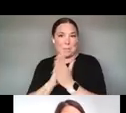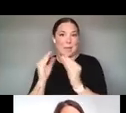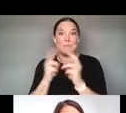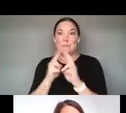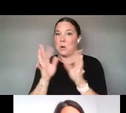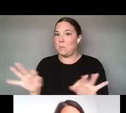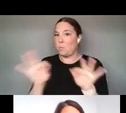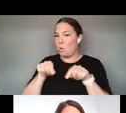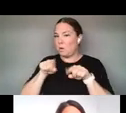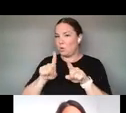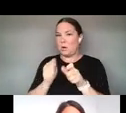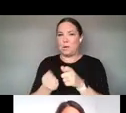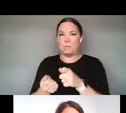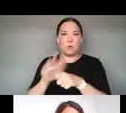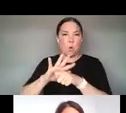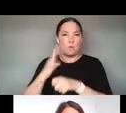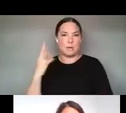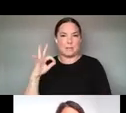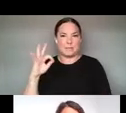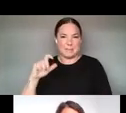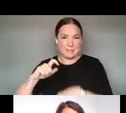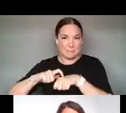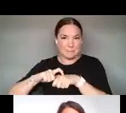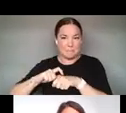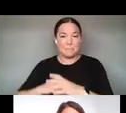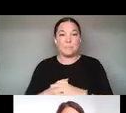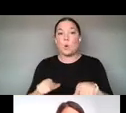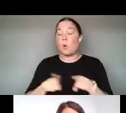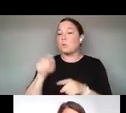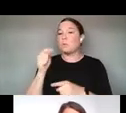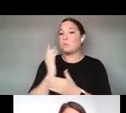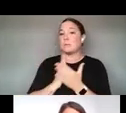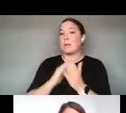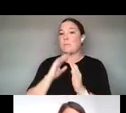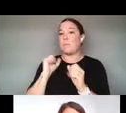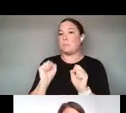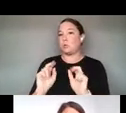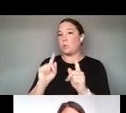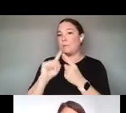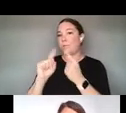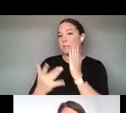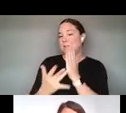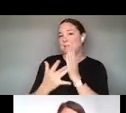WE ALSO THINK THERE ARE OPPORTUNITIES FOR TECH-CENTERED ARTISTS TO CONTRIBUTE TO